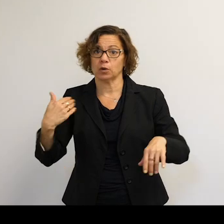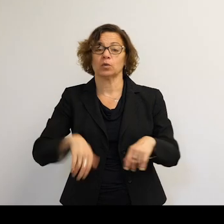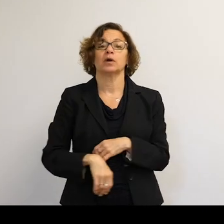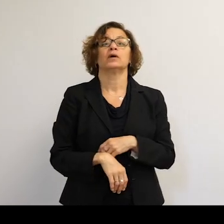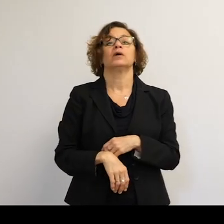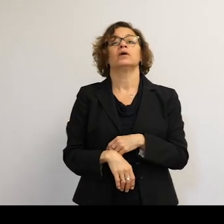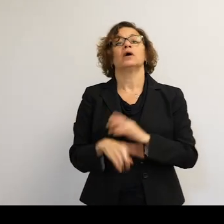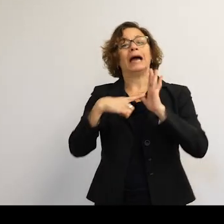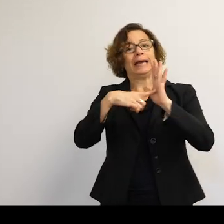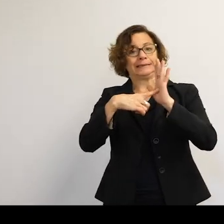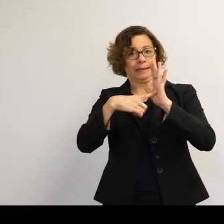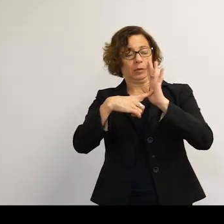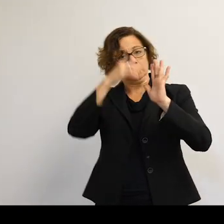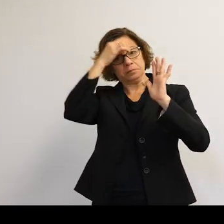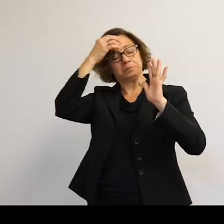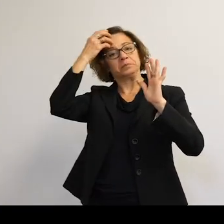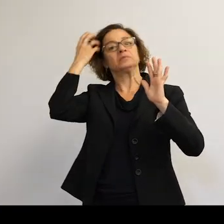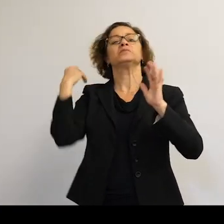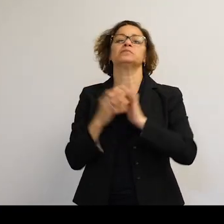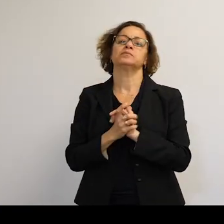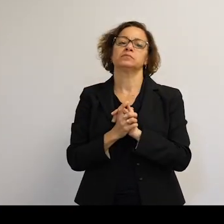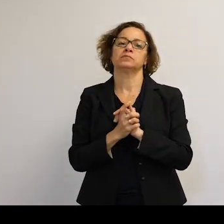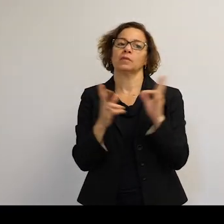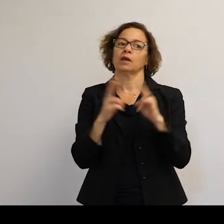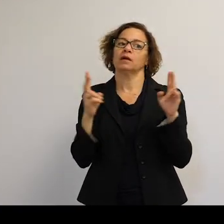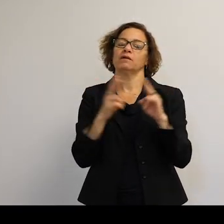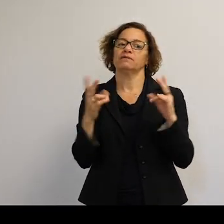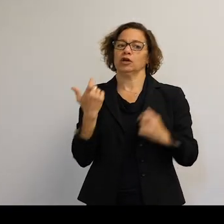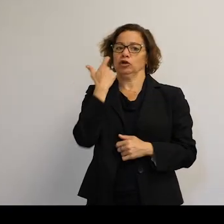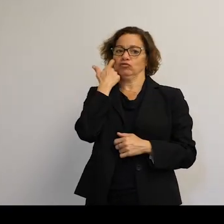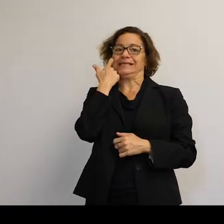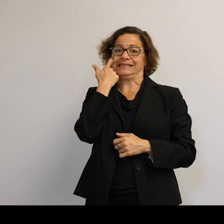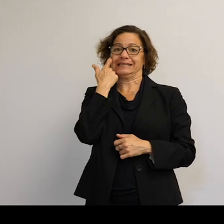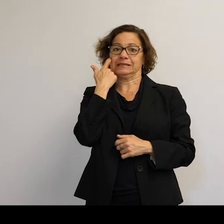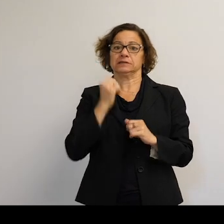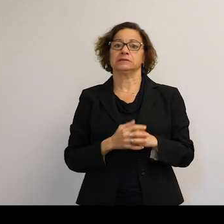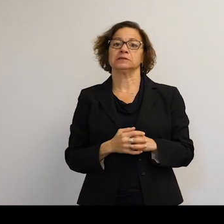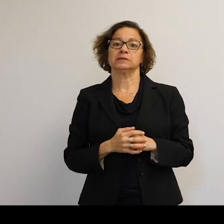So I'll give some examples, one of which would be very, very current with today's news.